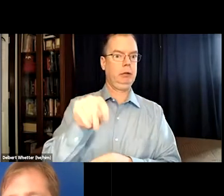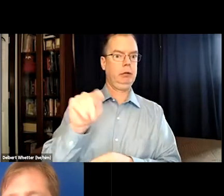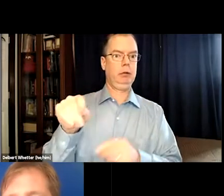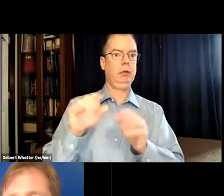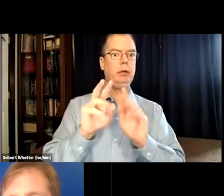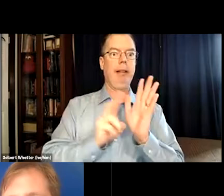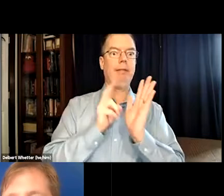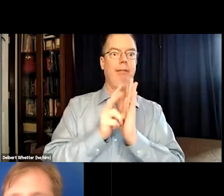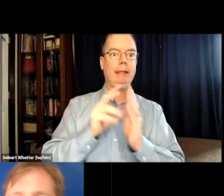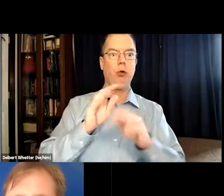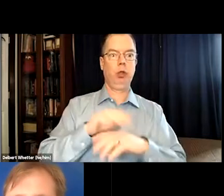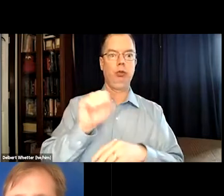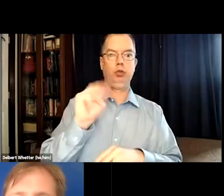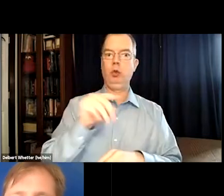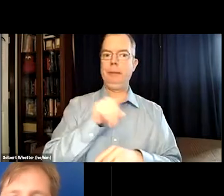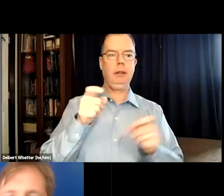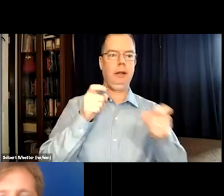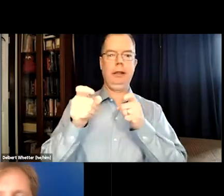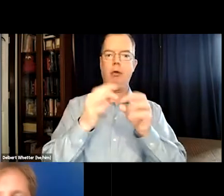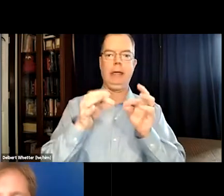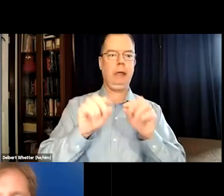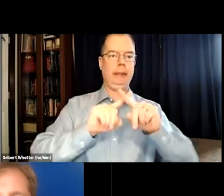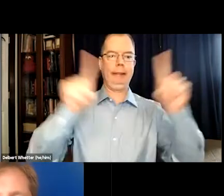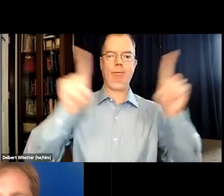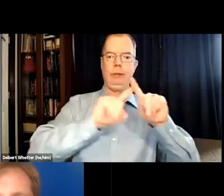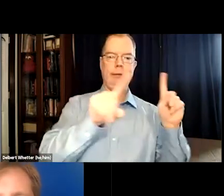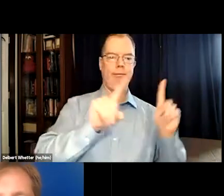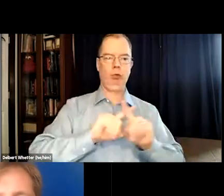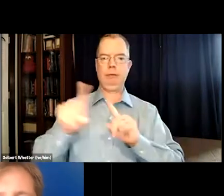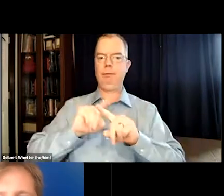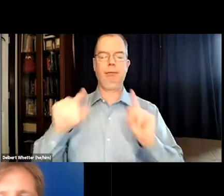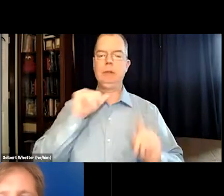especially is on social media and the videos that are posted on social media.